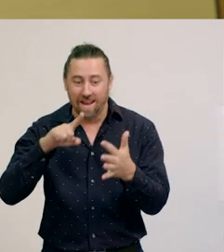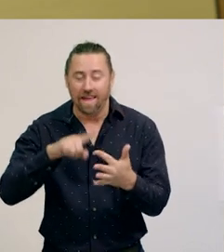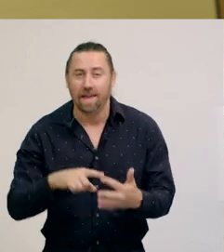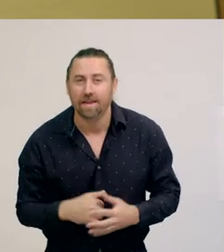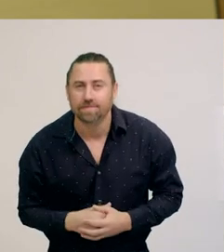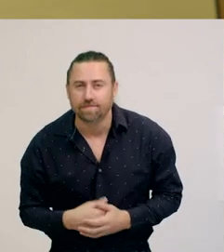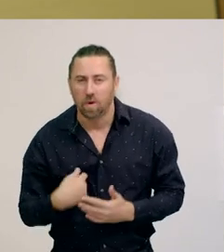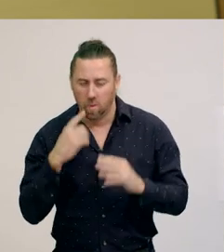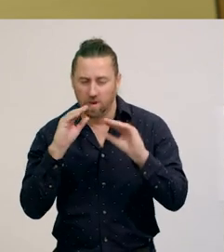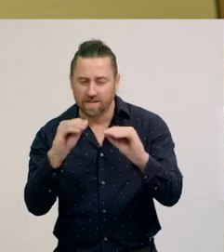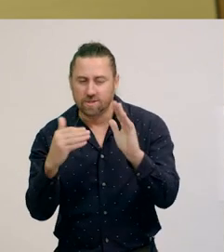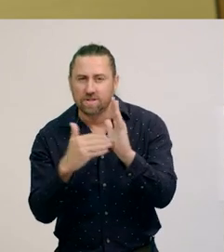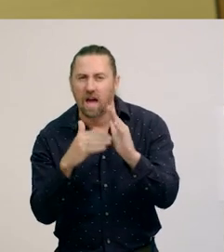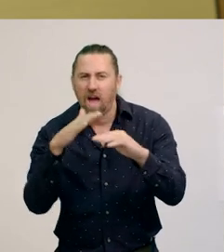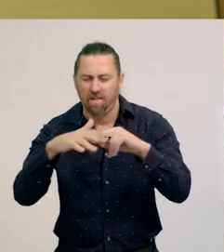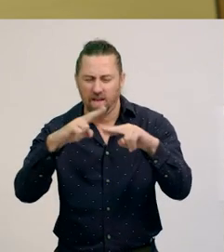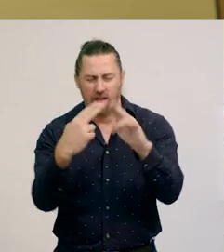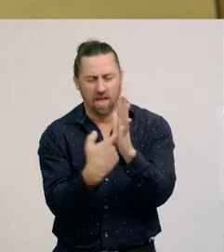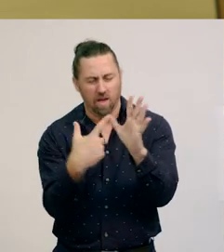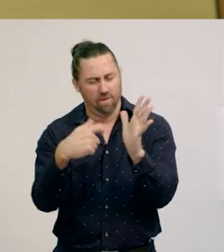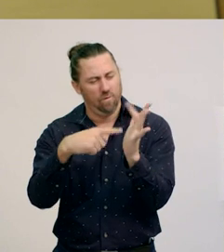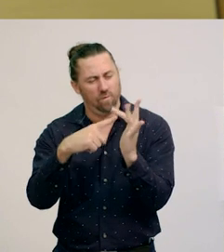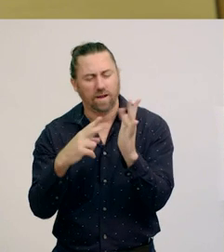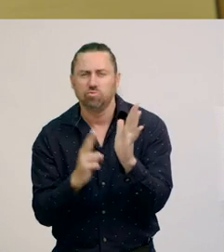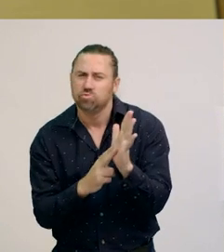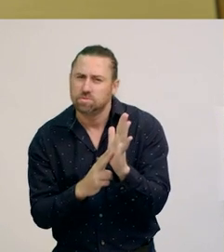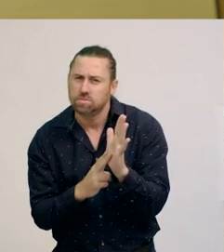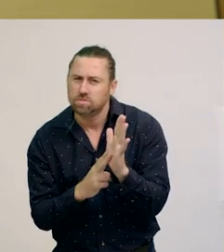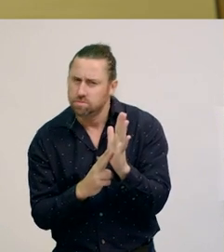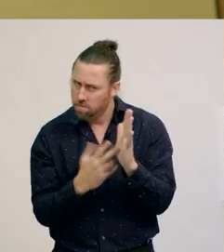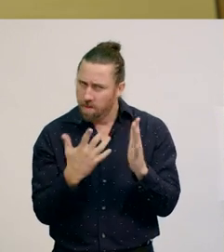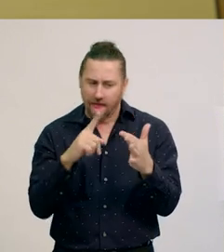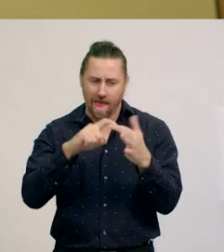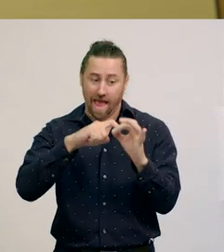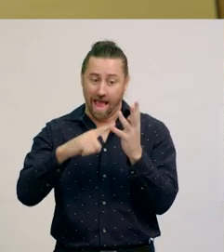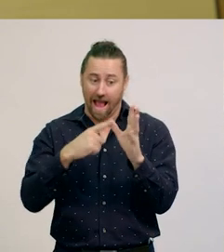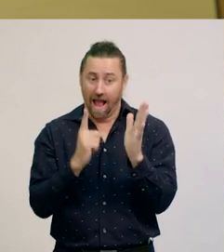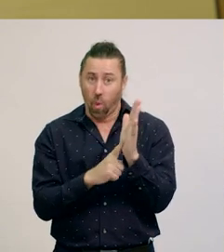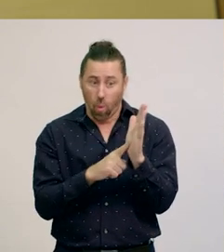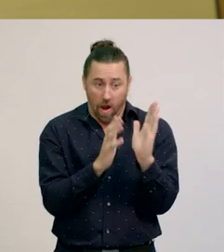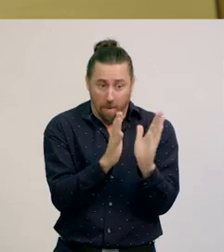we are learning about fractions. Remember, fractions are equal parts of a whole.